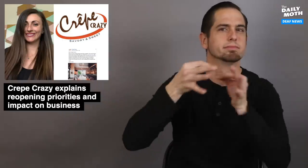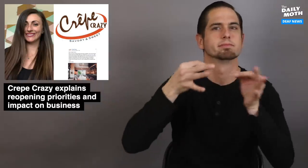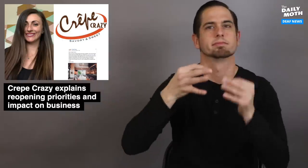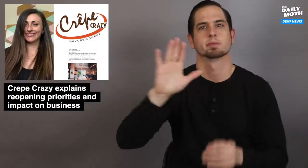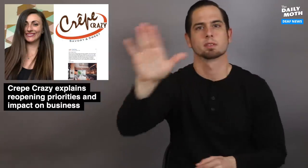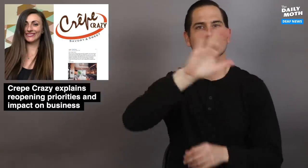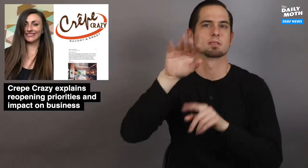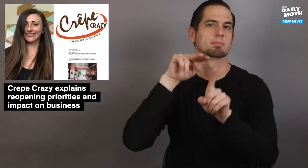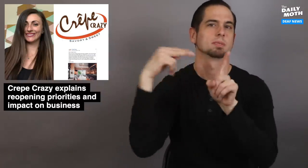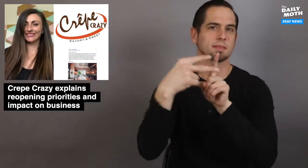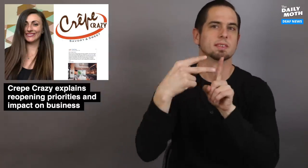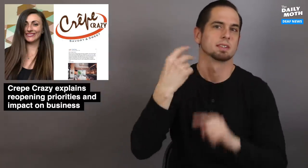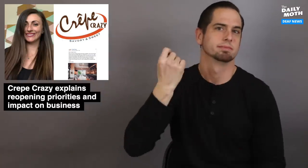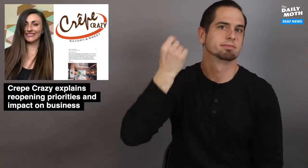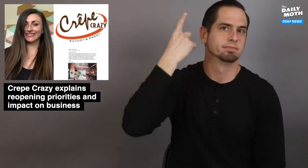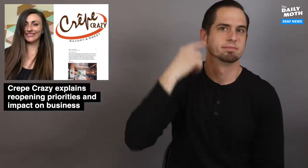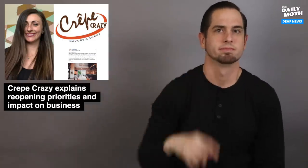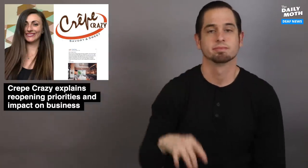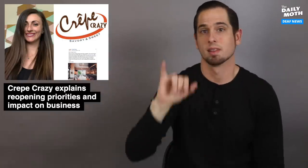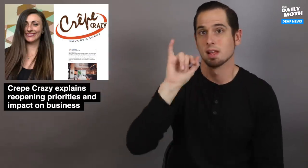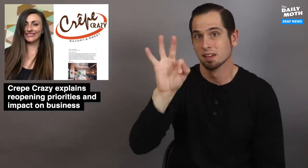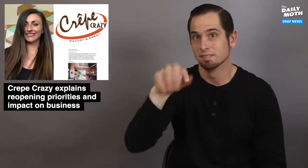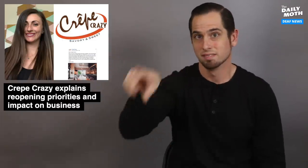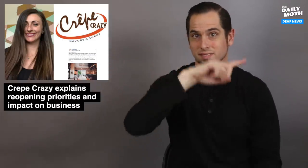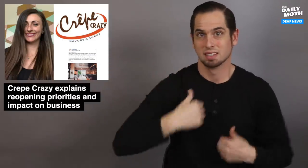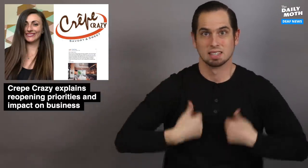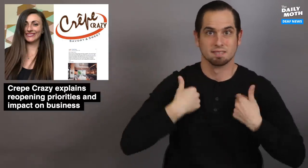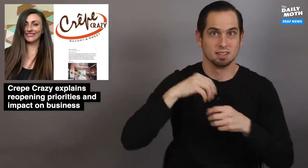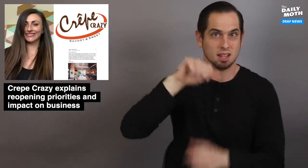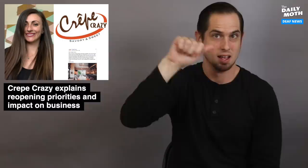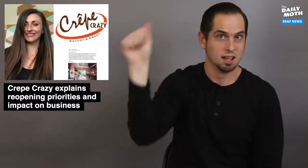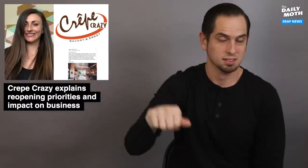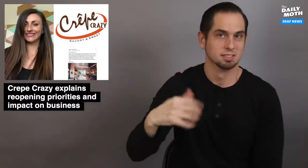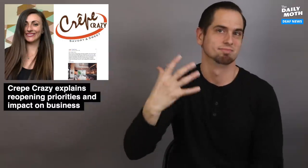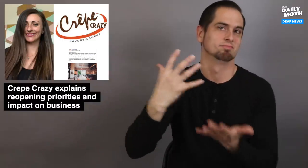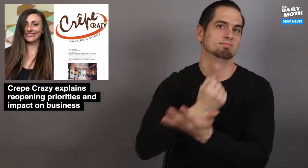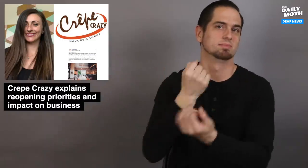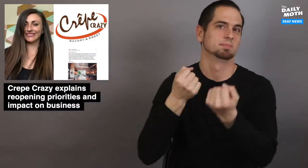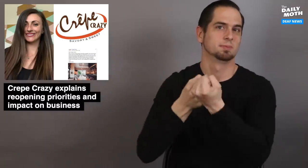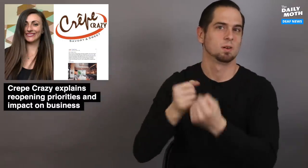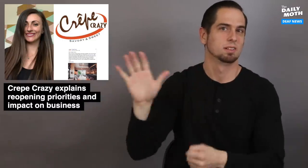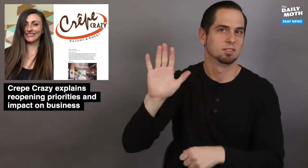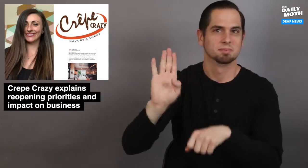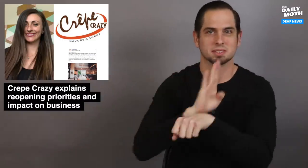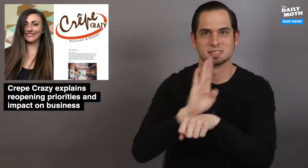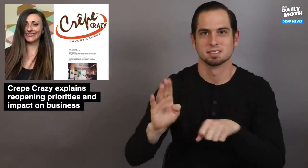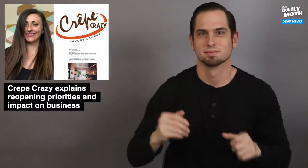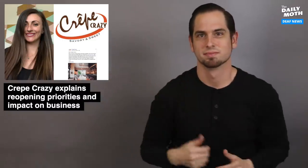explaining things from your perspective. If you're in the Austin area, you can support their business!